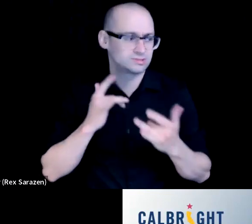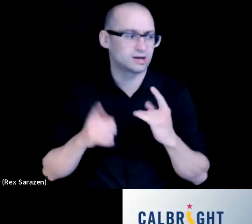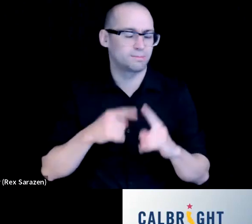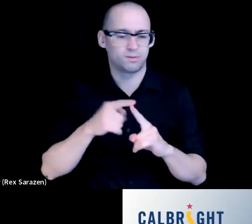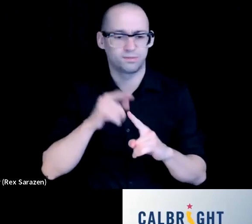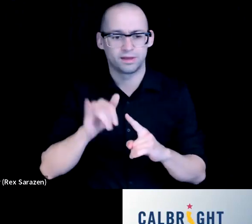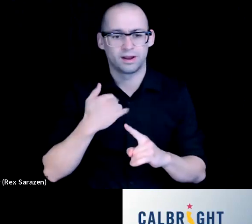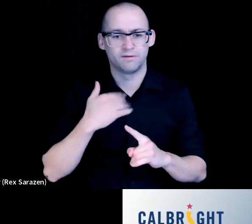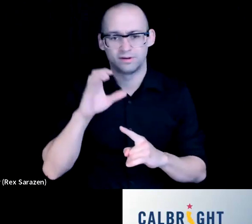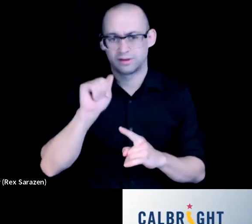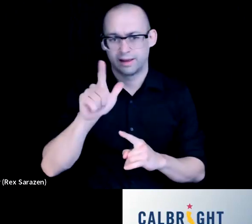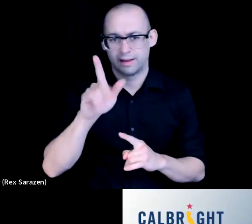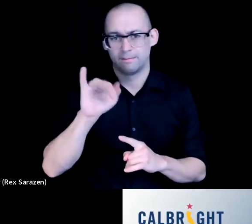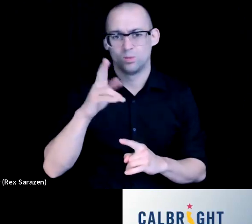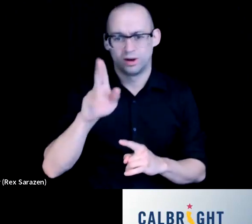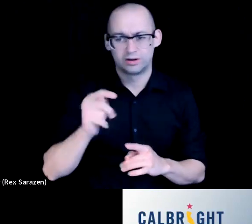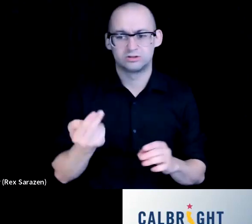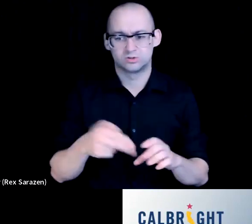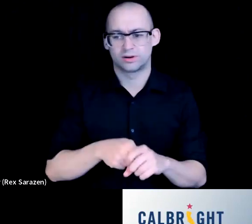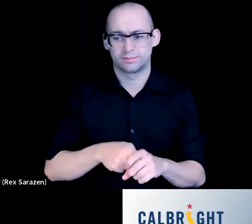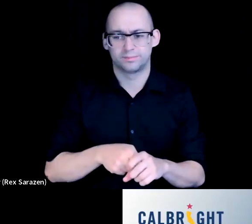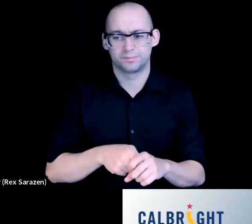And at this point I actually I’m hoping to have Deputy Director Scott Adams is the